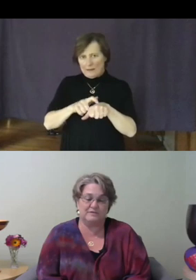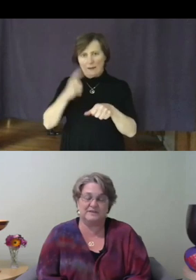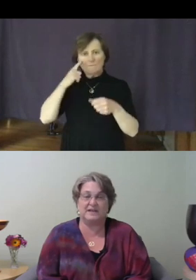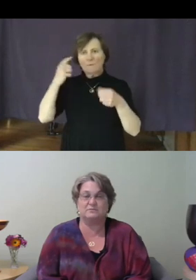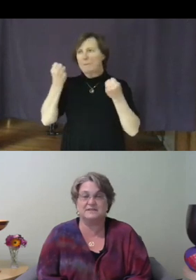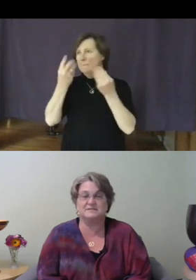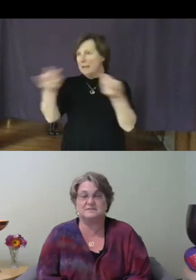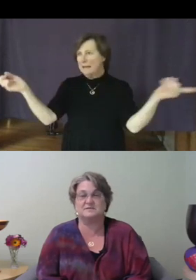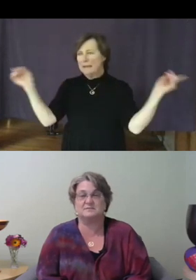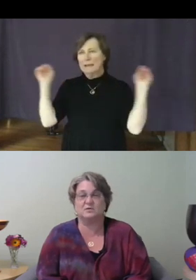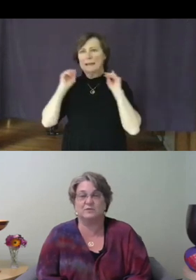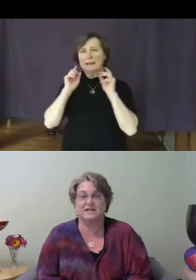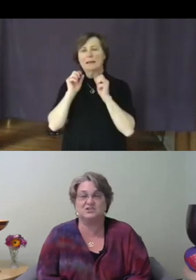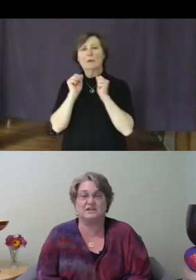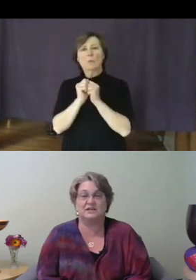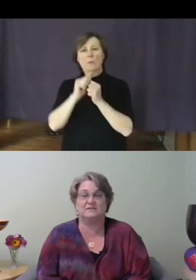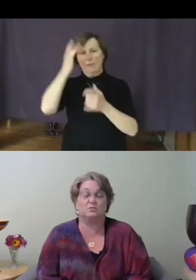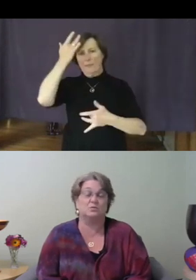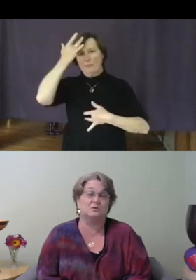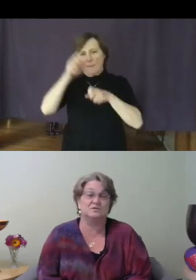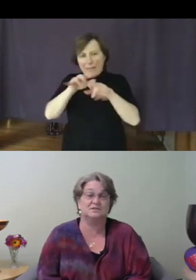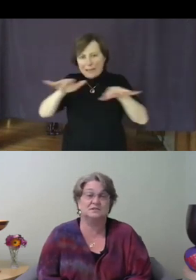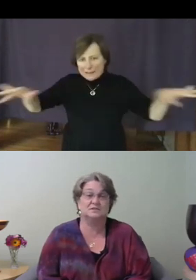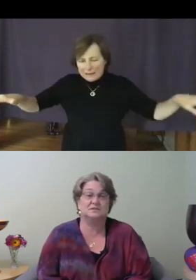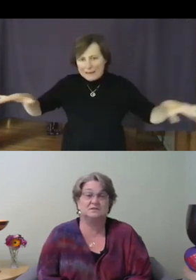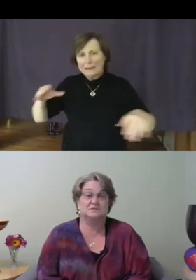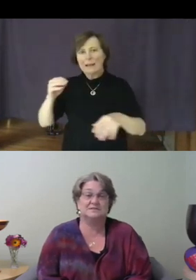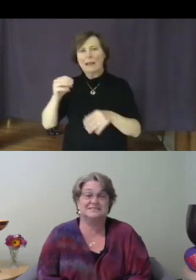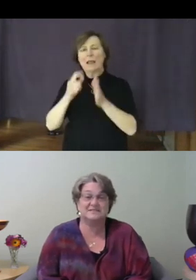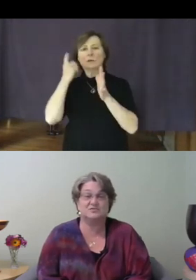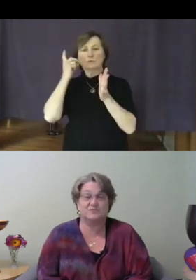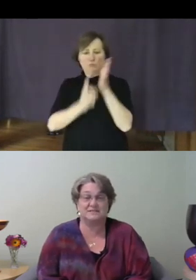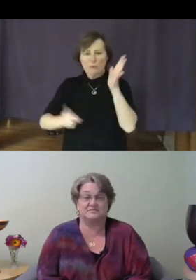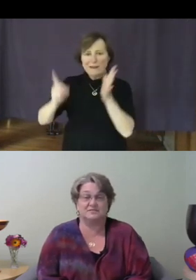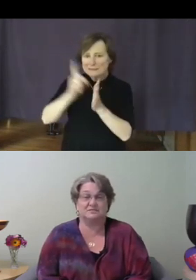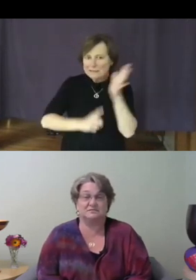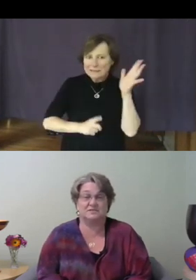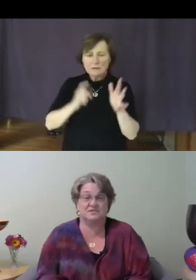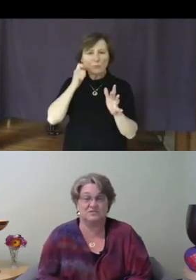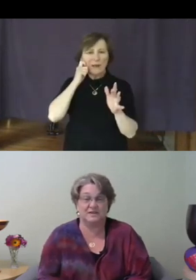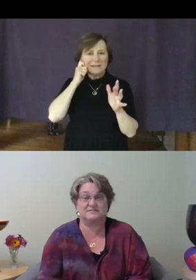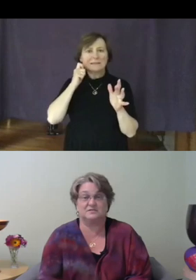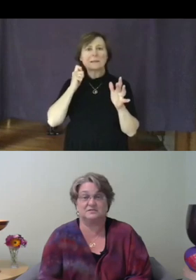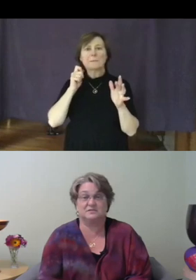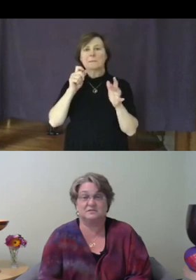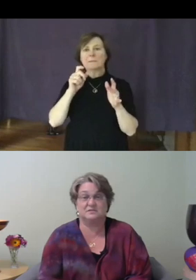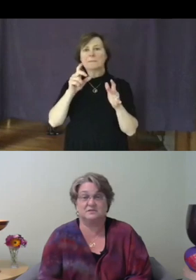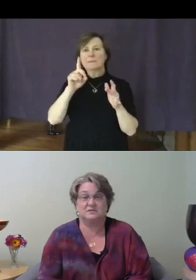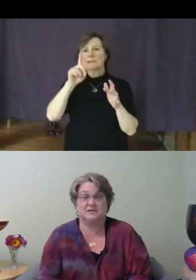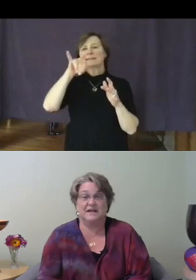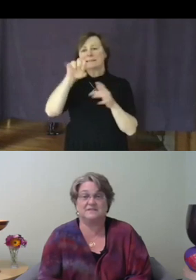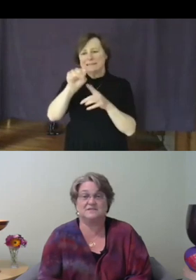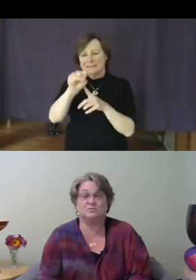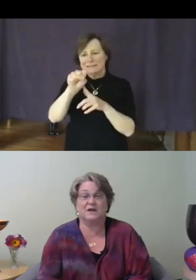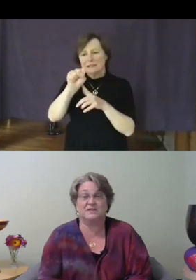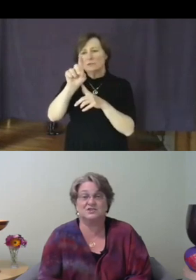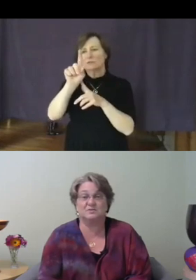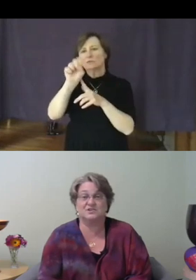and racism raging in the world. Distrustful. Distressful. And this rush to return